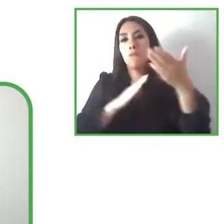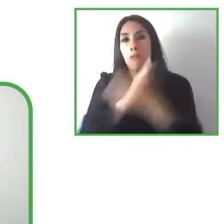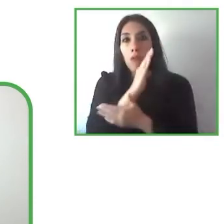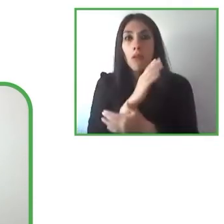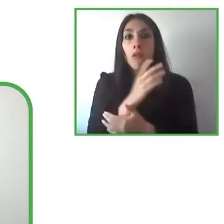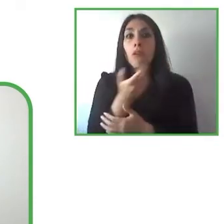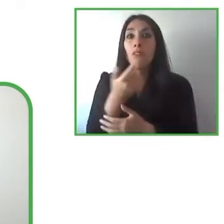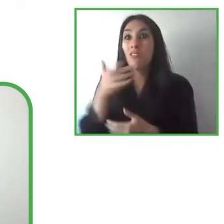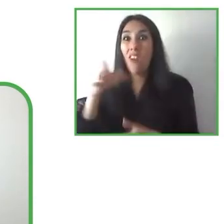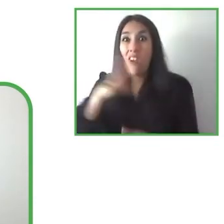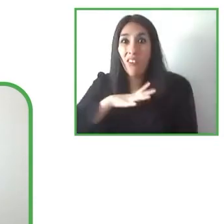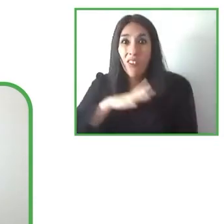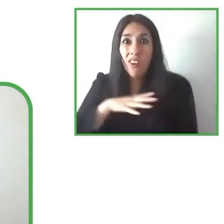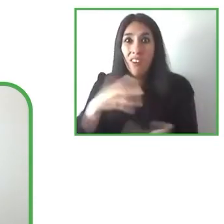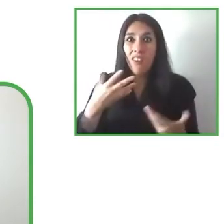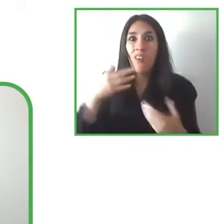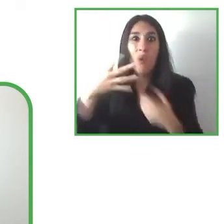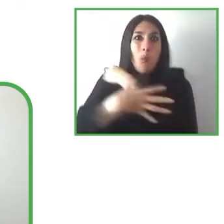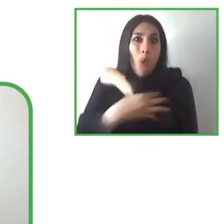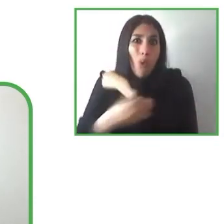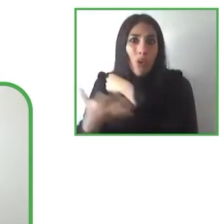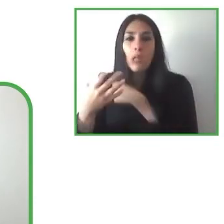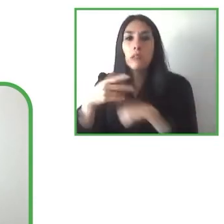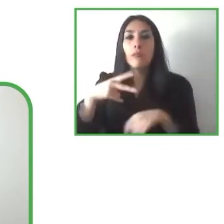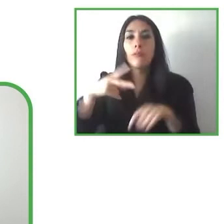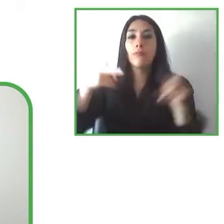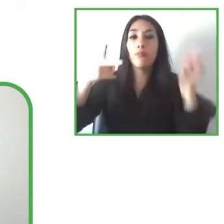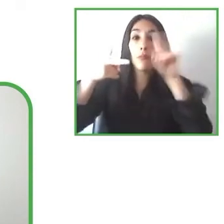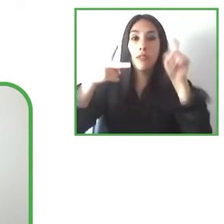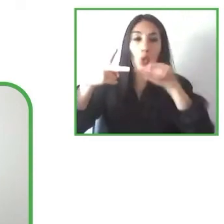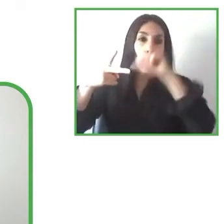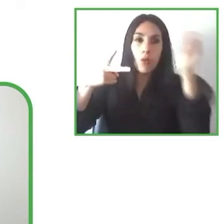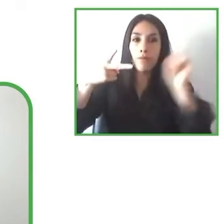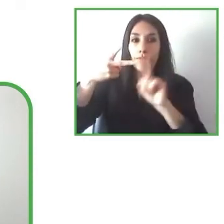solution right now is not using the AR principles we did test with you know